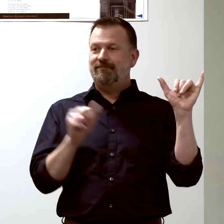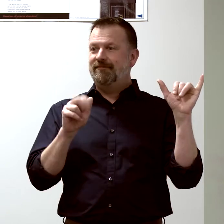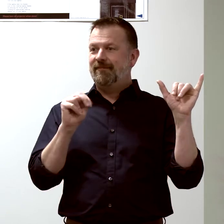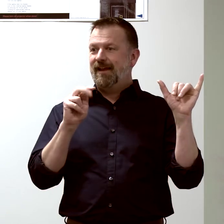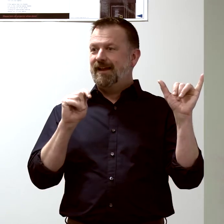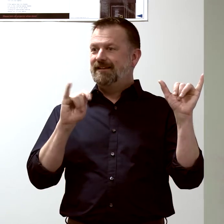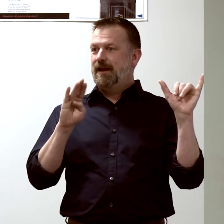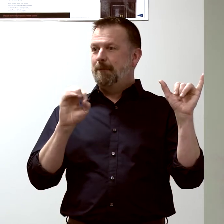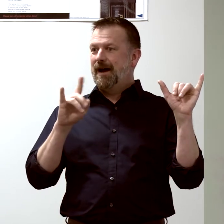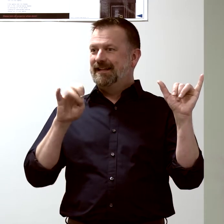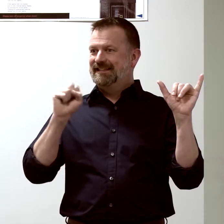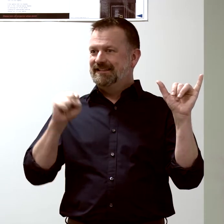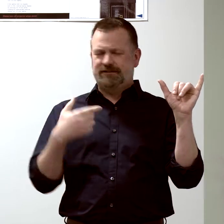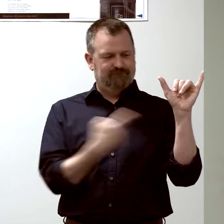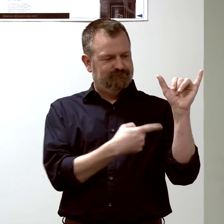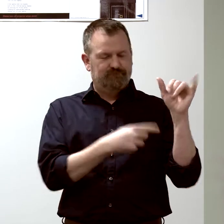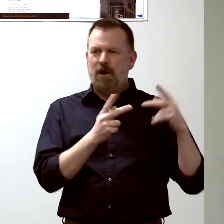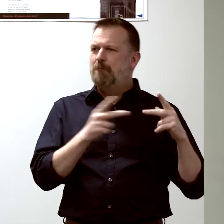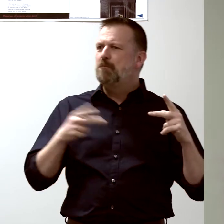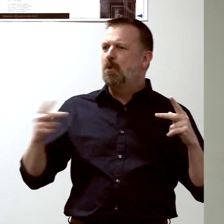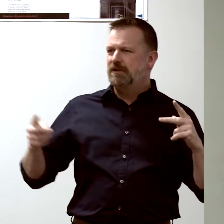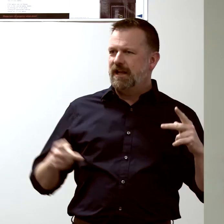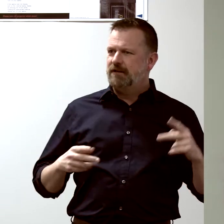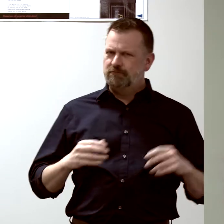the proteins that protect you against the flu virus...